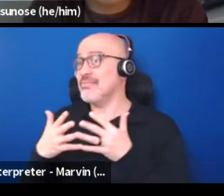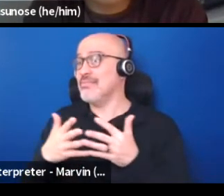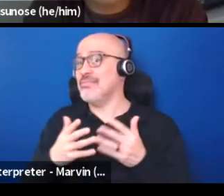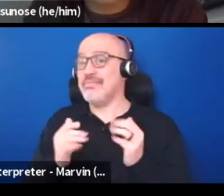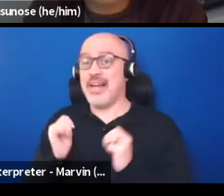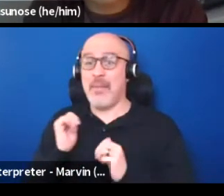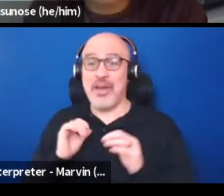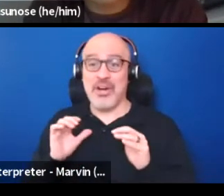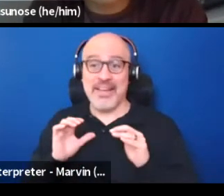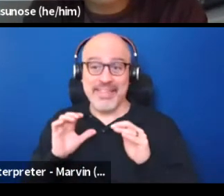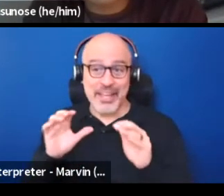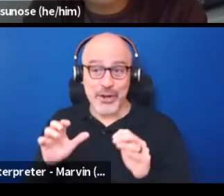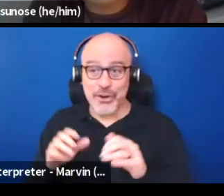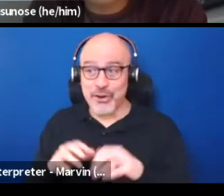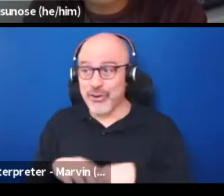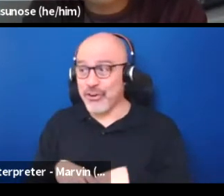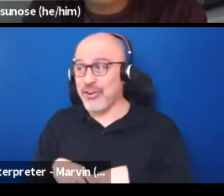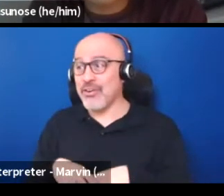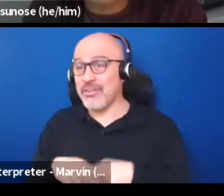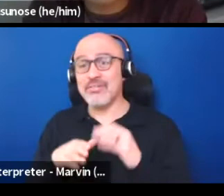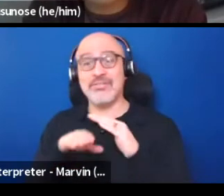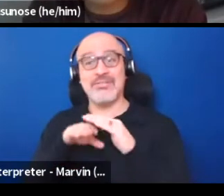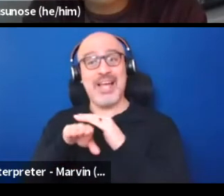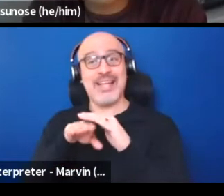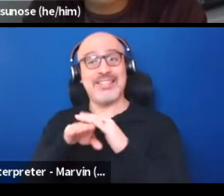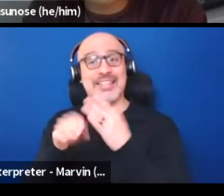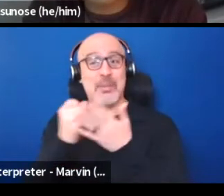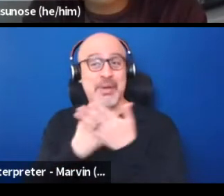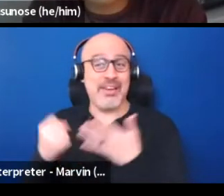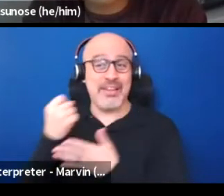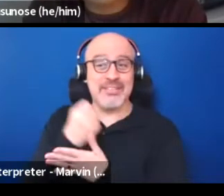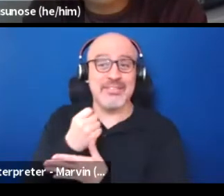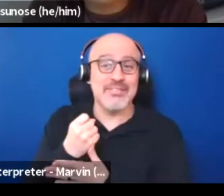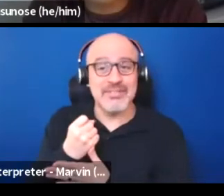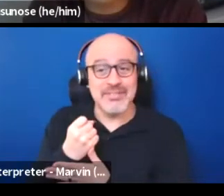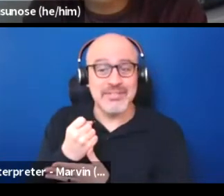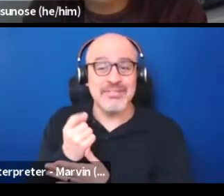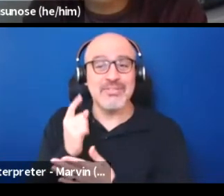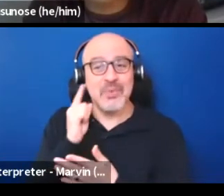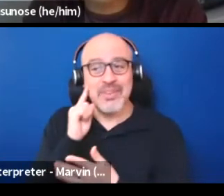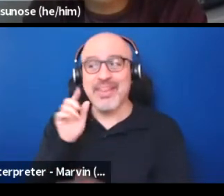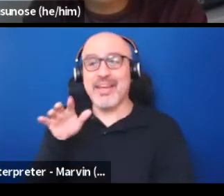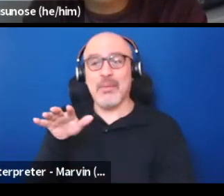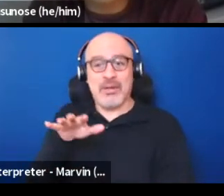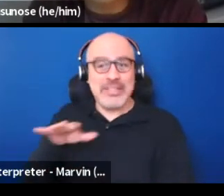that puts accessibility at the forefront when we also think about space as a commodity.